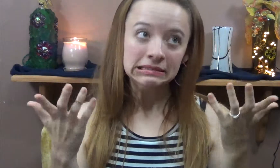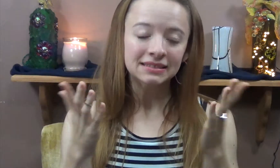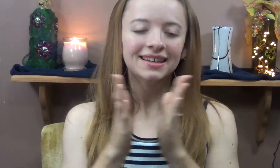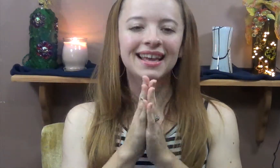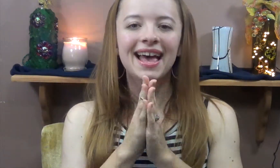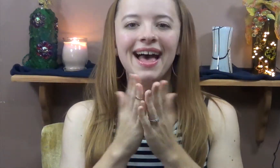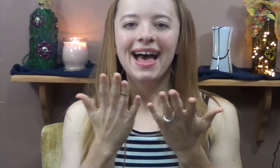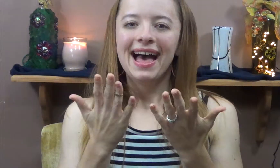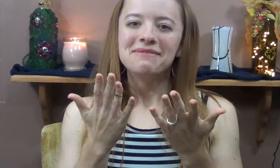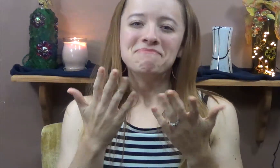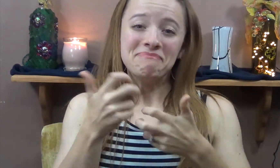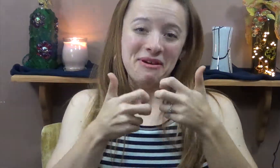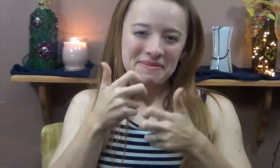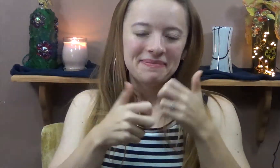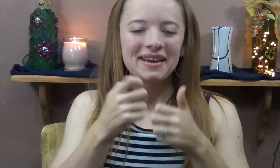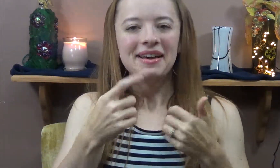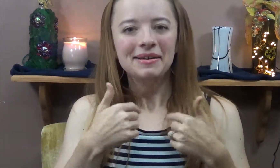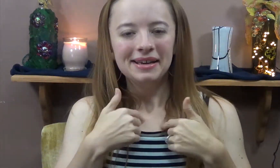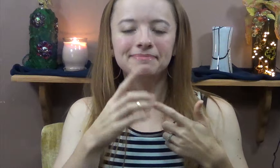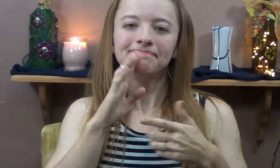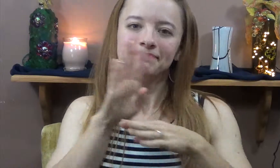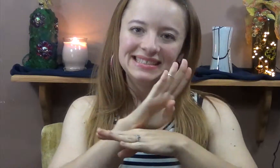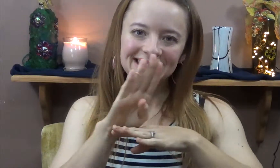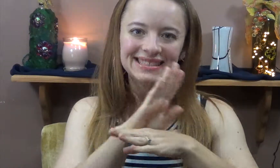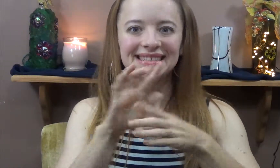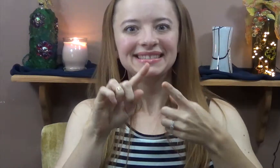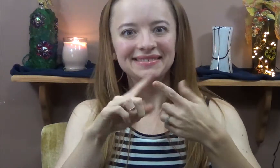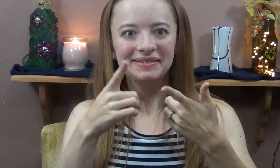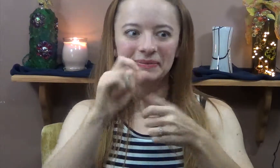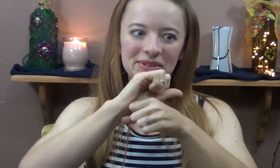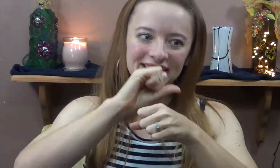I haven't had a video up in a while. I've just been having some issues.